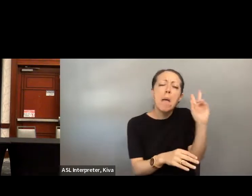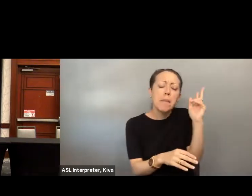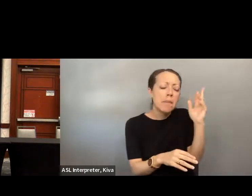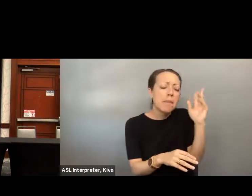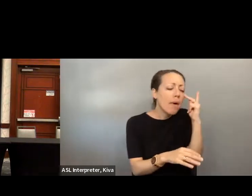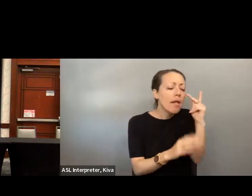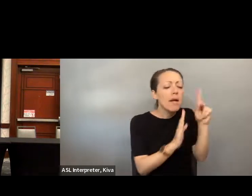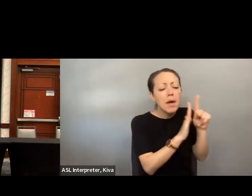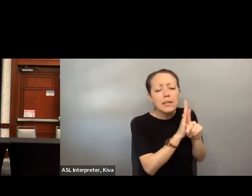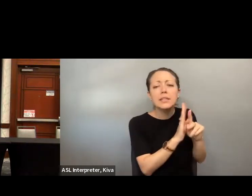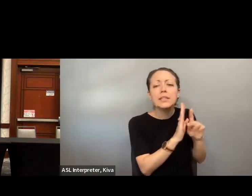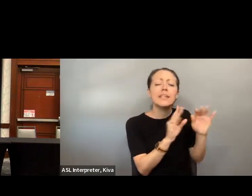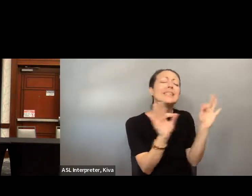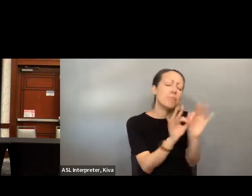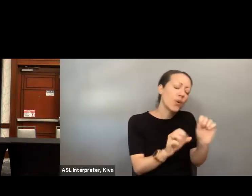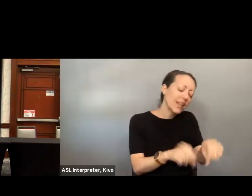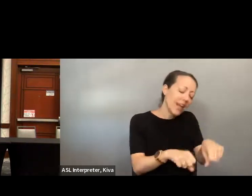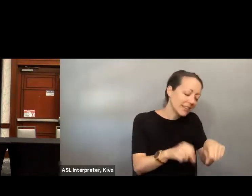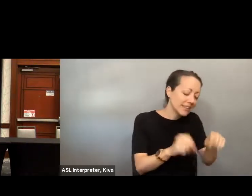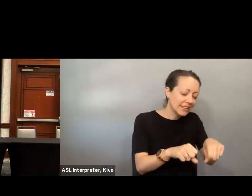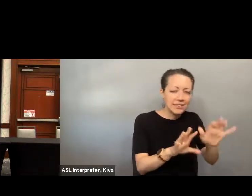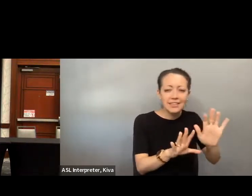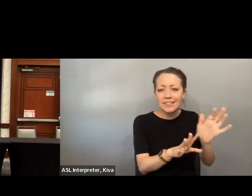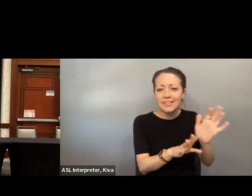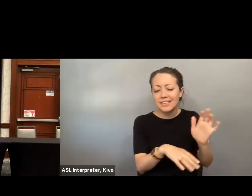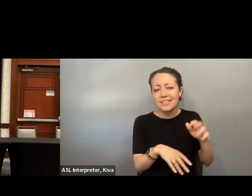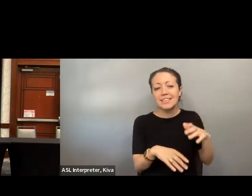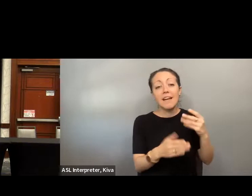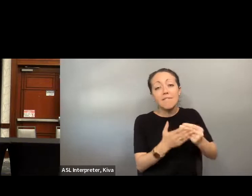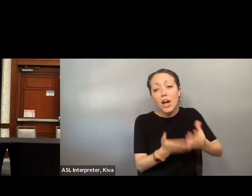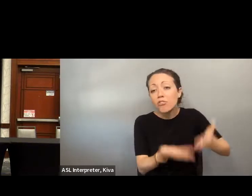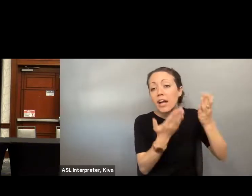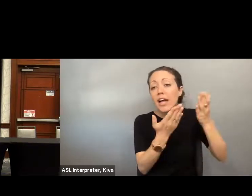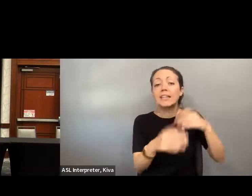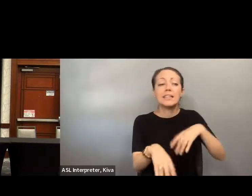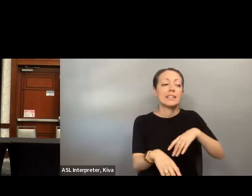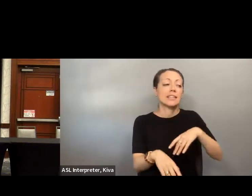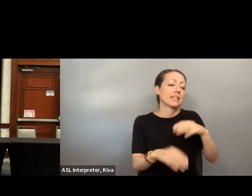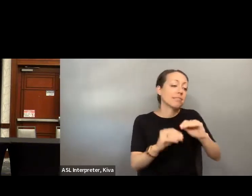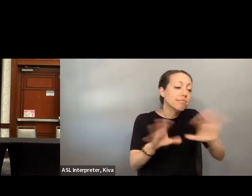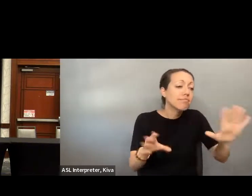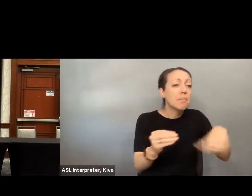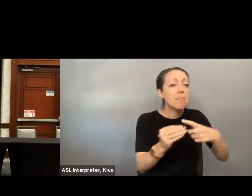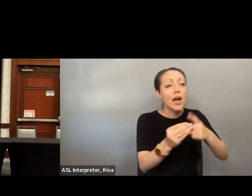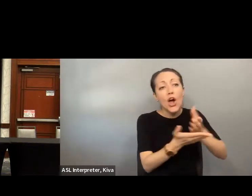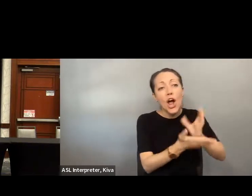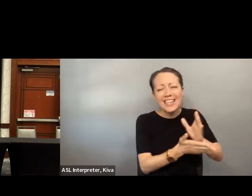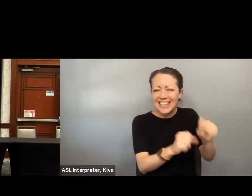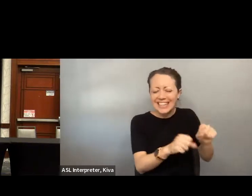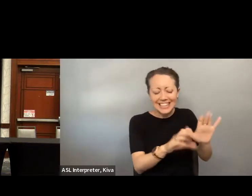Wonk, and don't get me wrong. Data, strong talking points. critical than any amount of policy. And don't get me